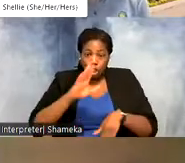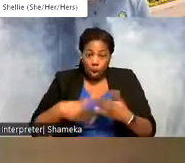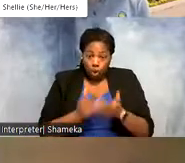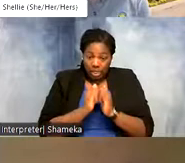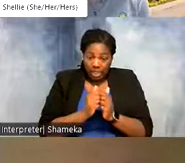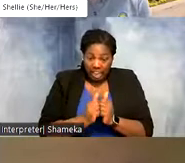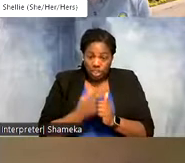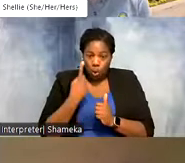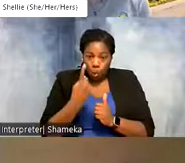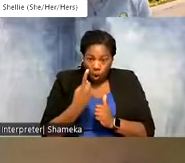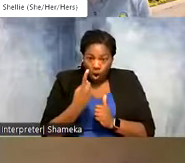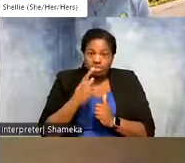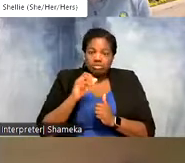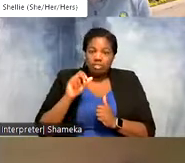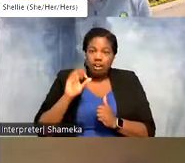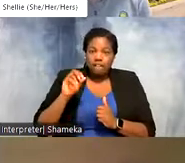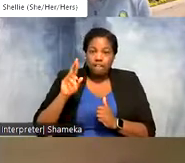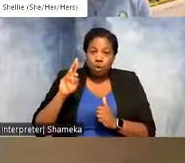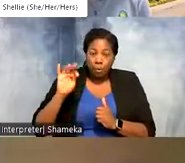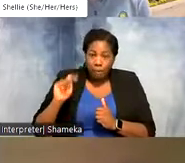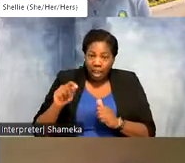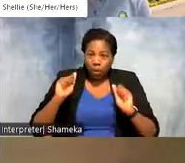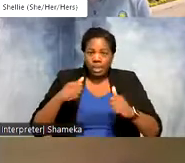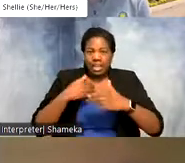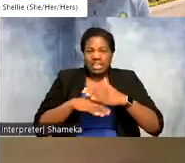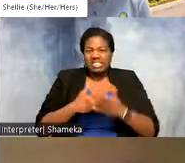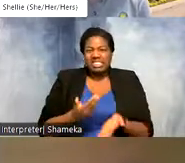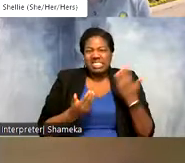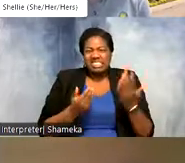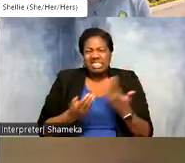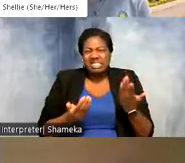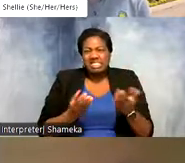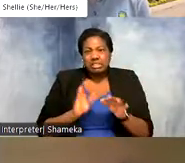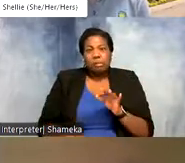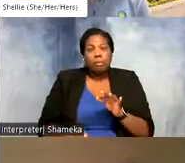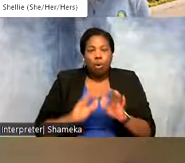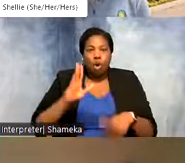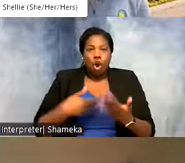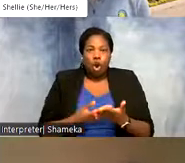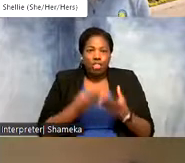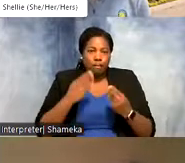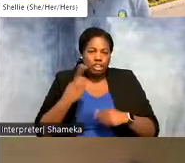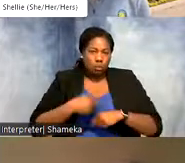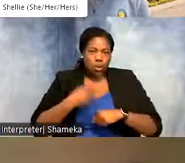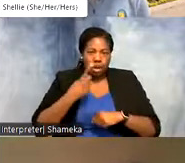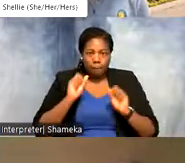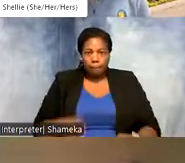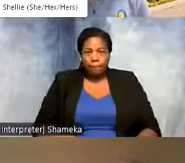one format that that we can easily access all of that information at once. >>Shellie: that's really really cool.